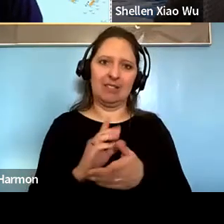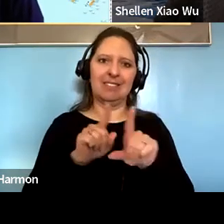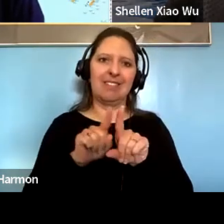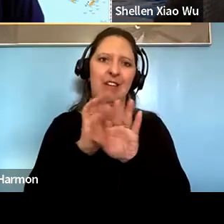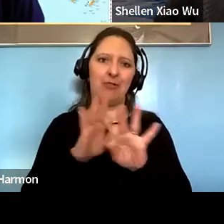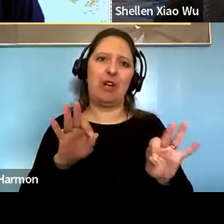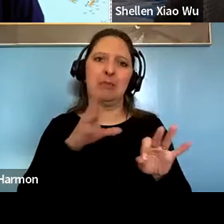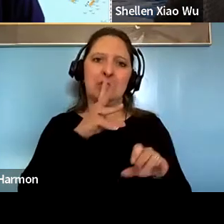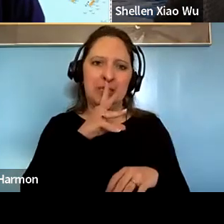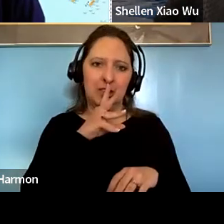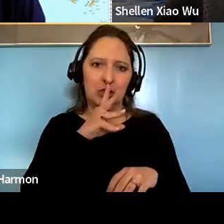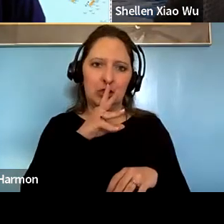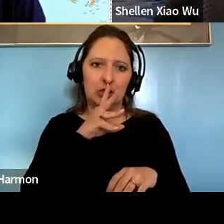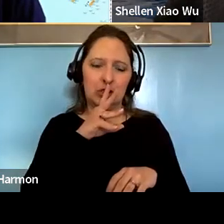Timothy Gill: But yeah it seems like.